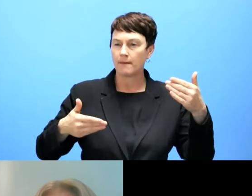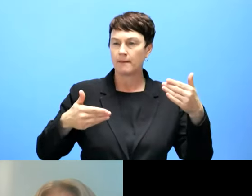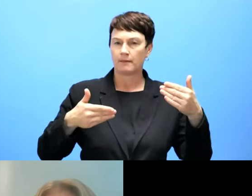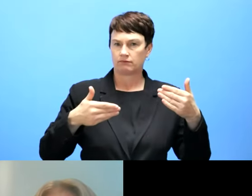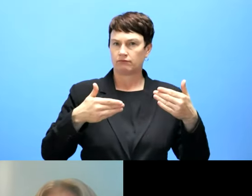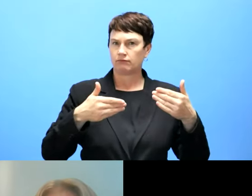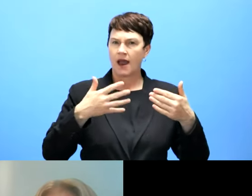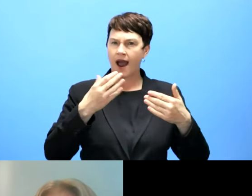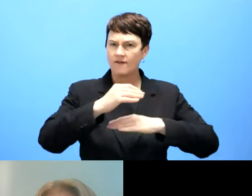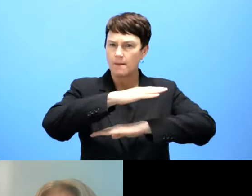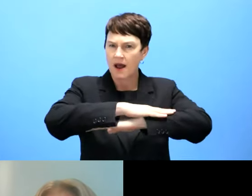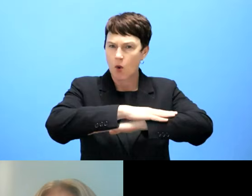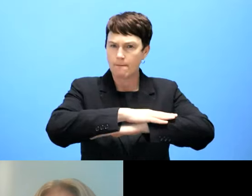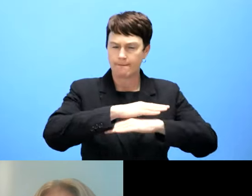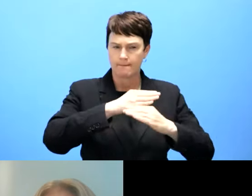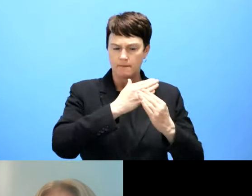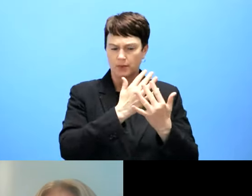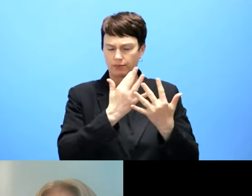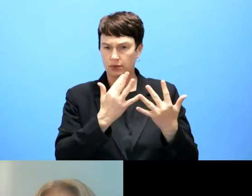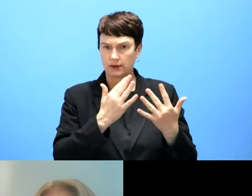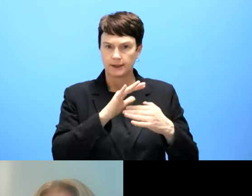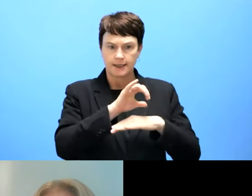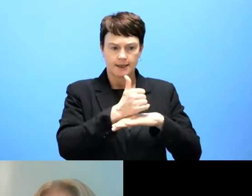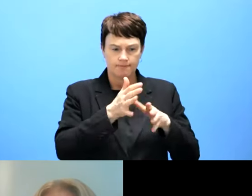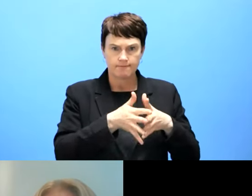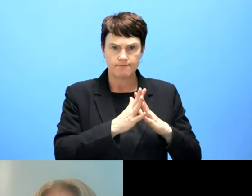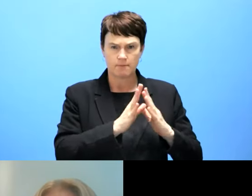place. I think now we can start maybe the following year to go a little bit closer.